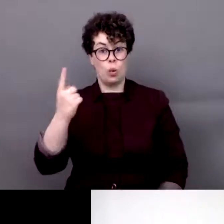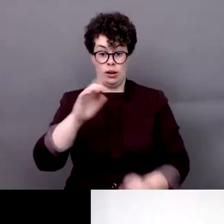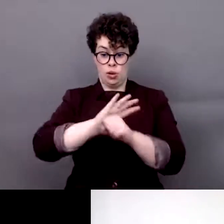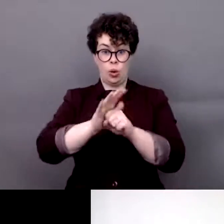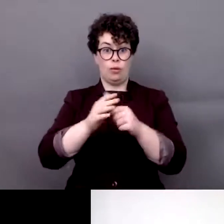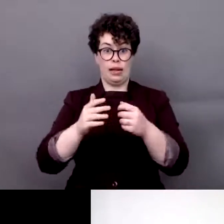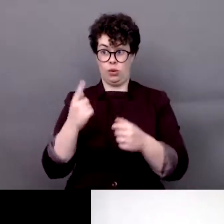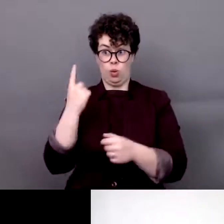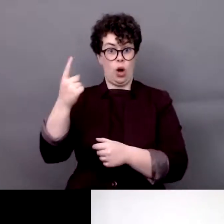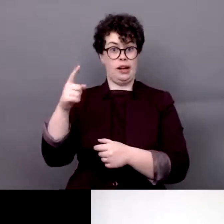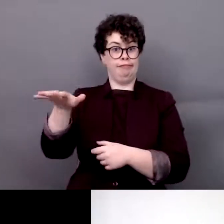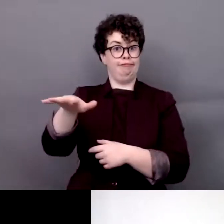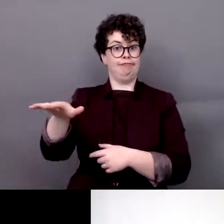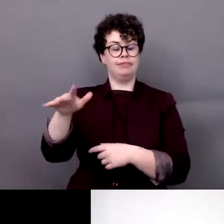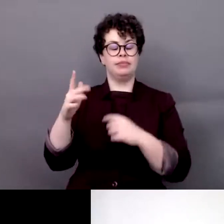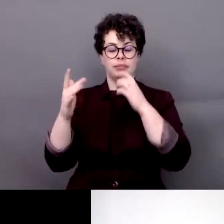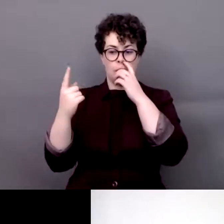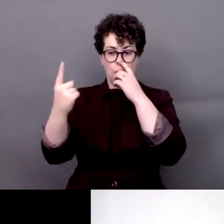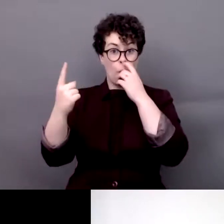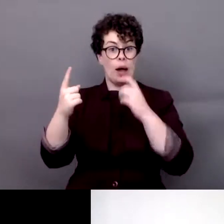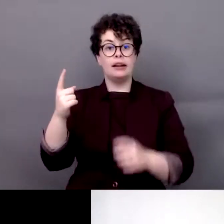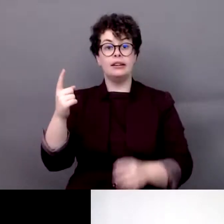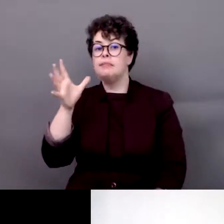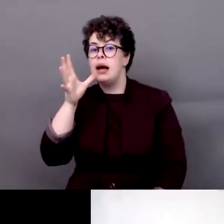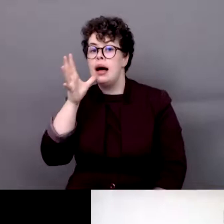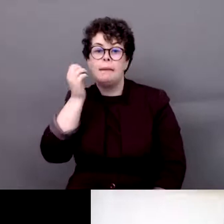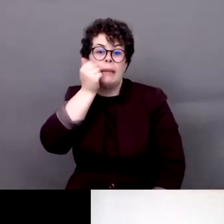place during the pandemic was a case of a mother who was